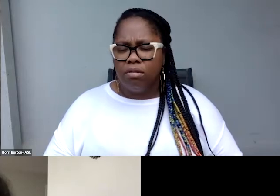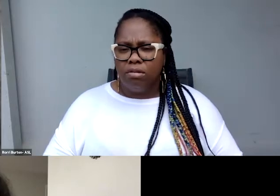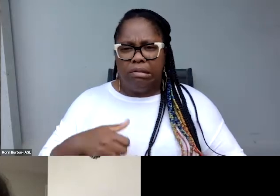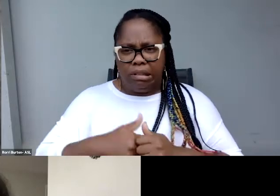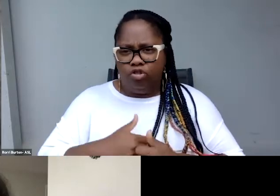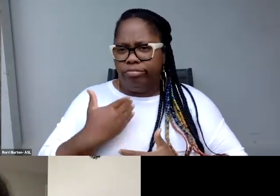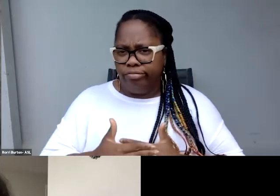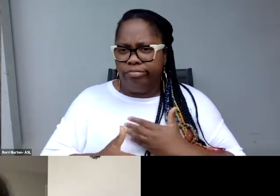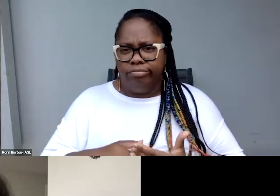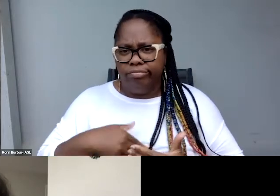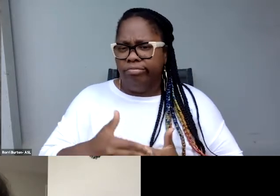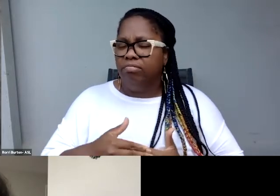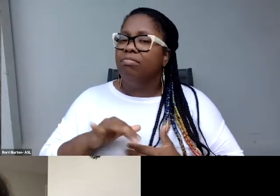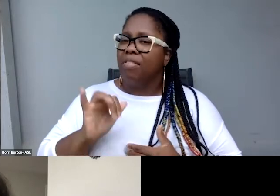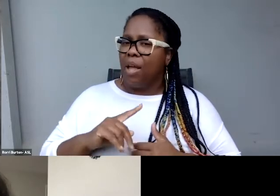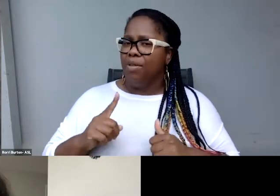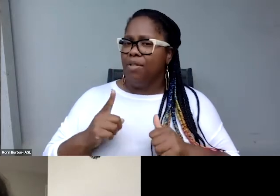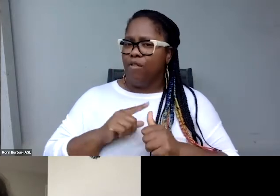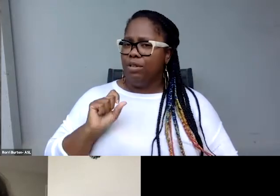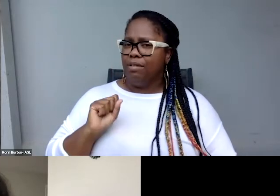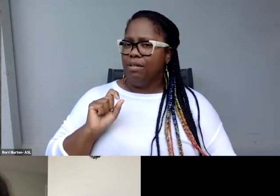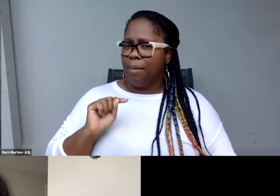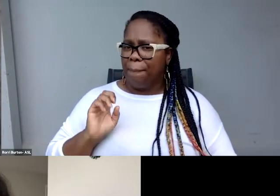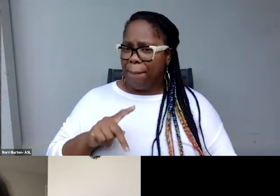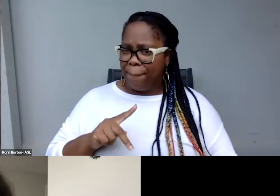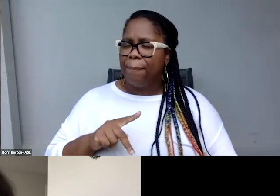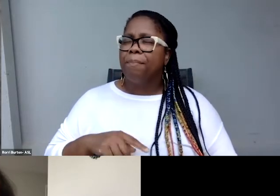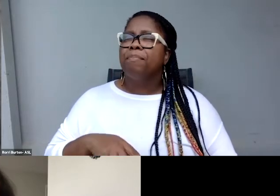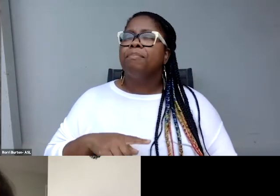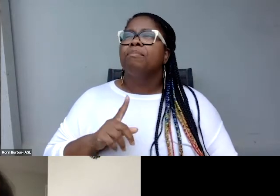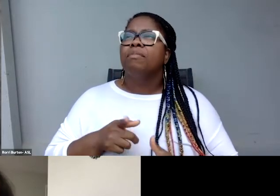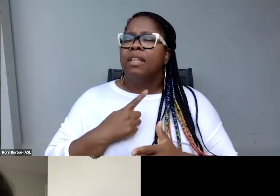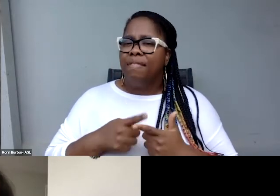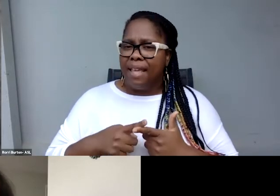That was the first step. And then I did a much less polite,